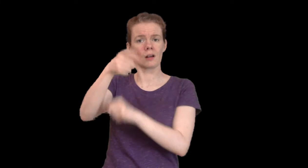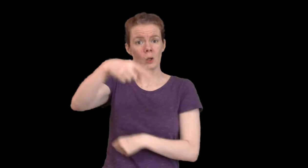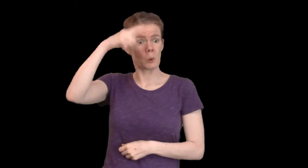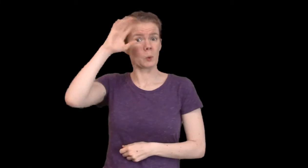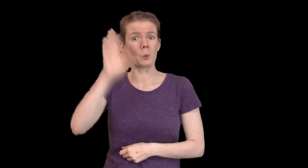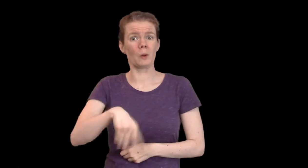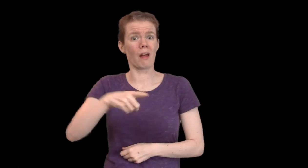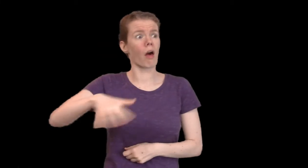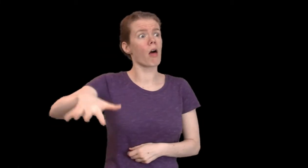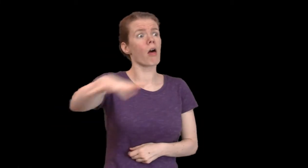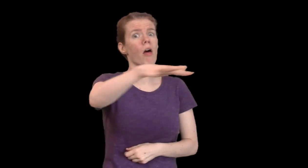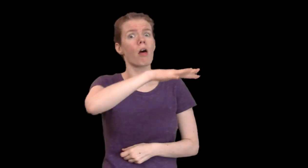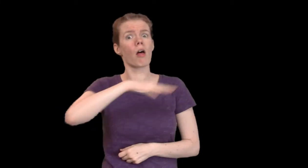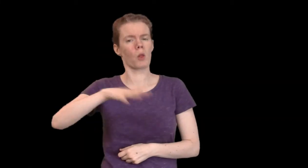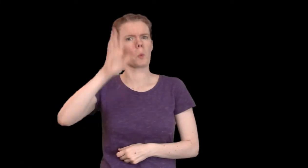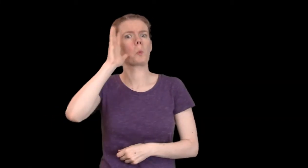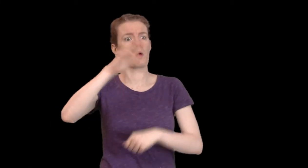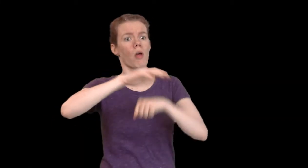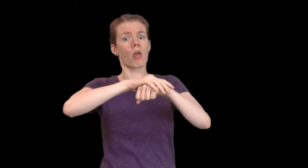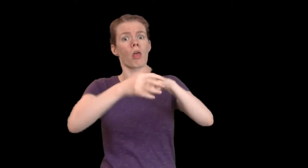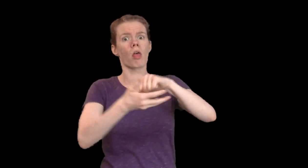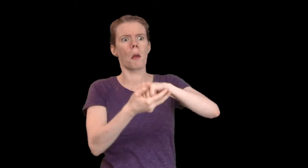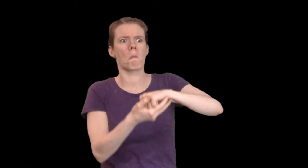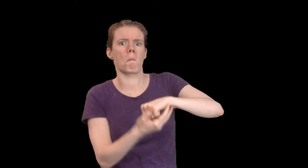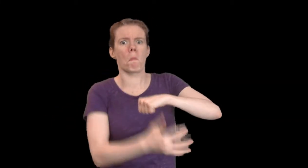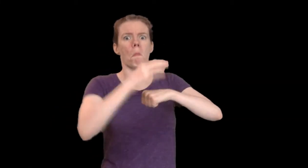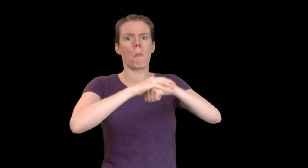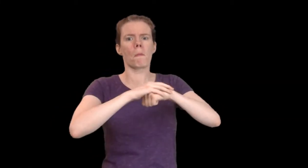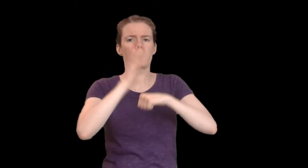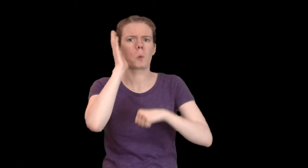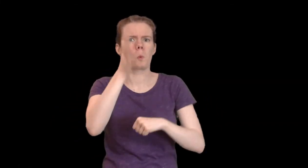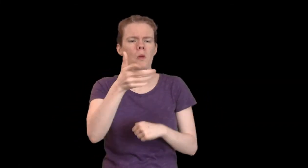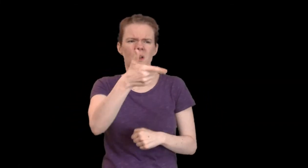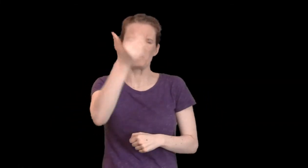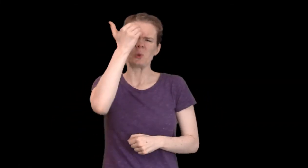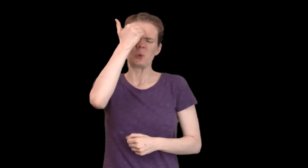Deep inside, the Director knew Aiga would change.